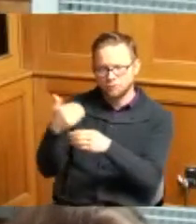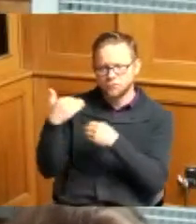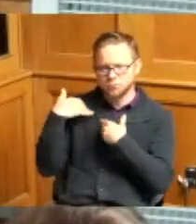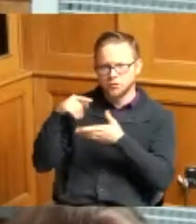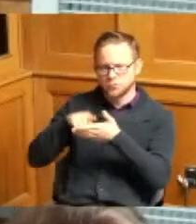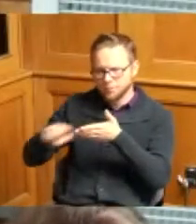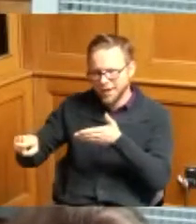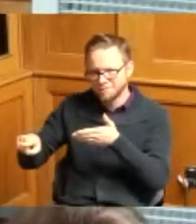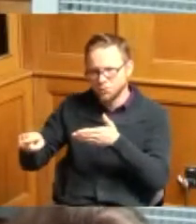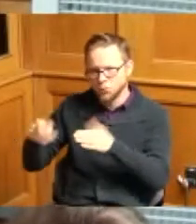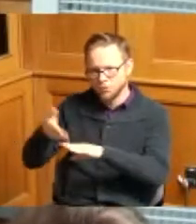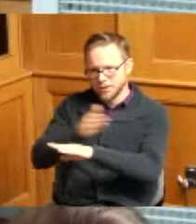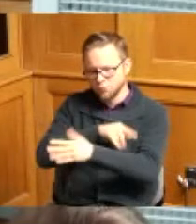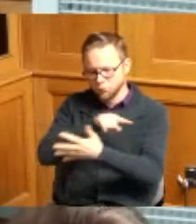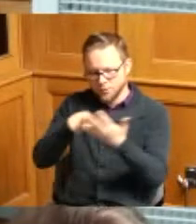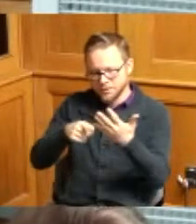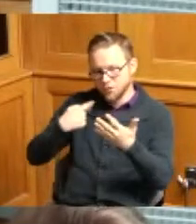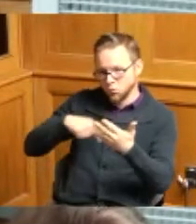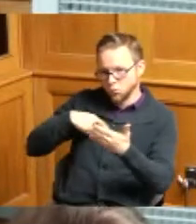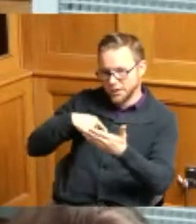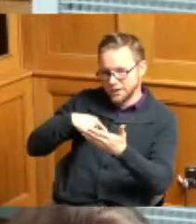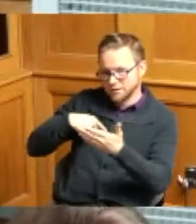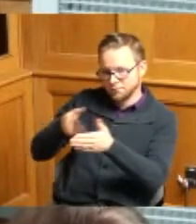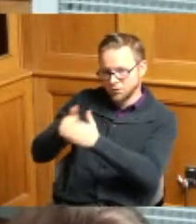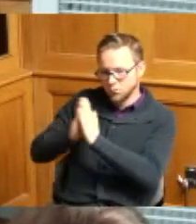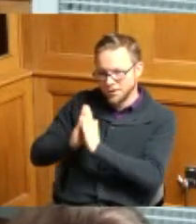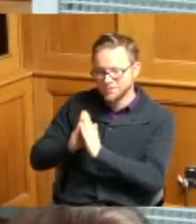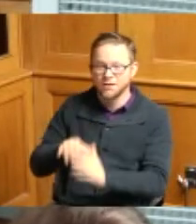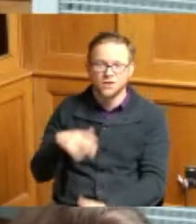those improvements include the installation of three storm sewer crossings